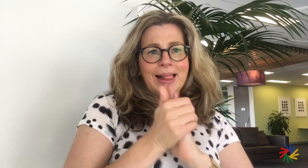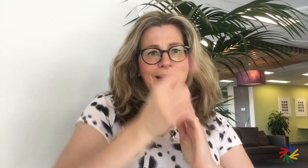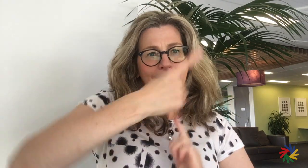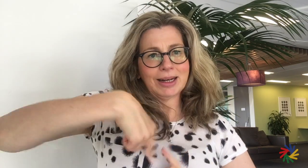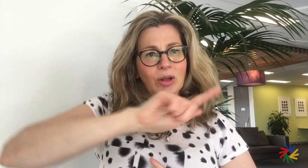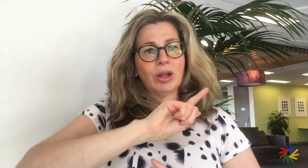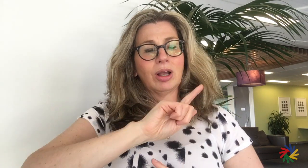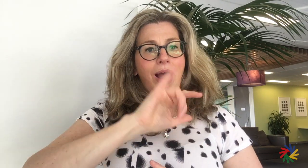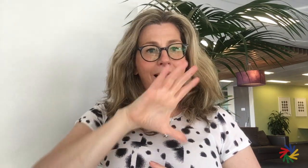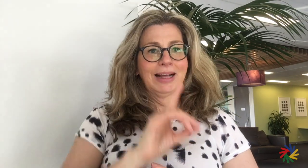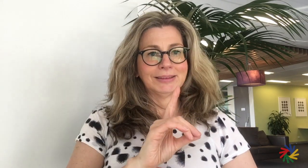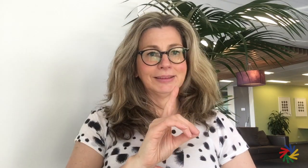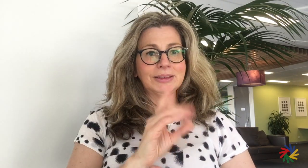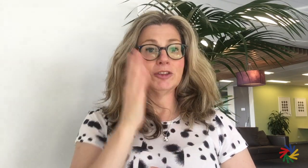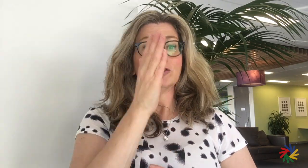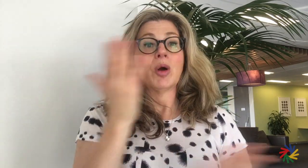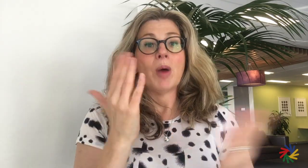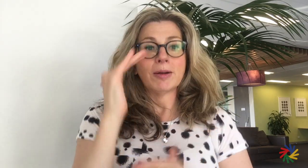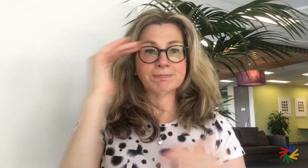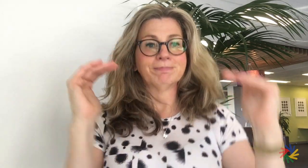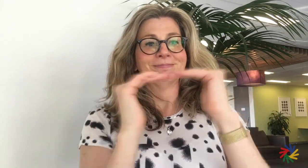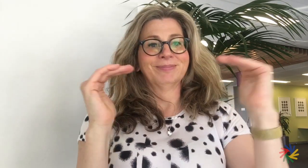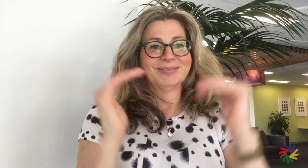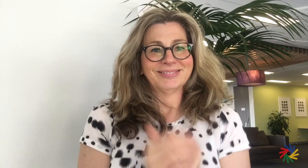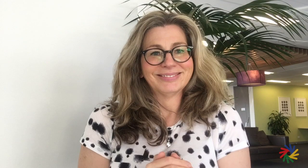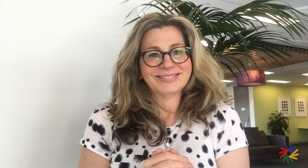and her Commission towards the achievement of this goal for ICSD.